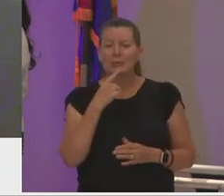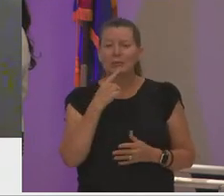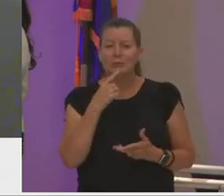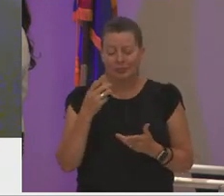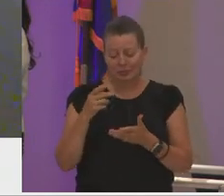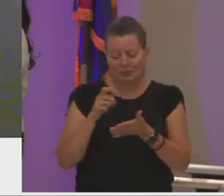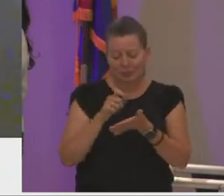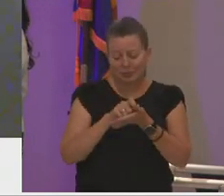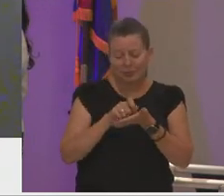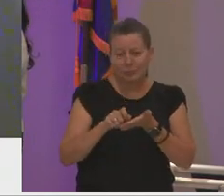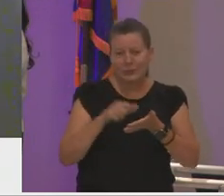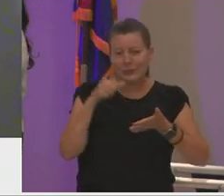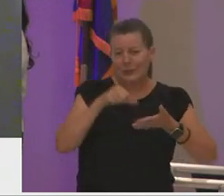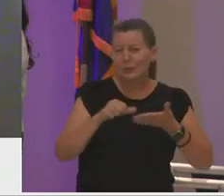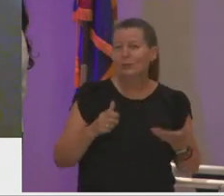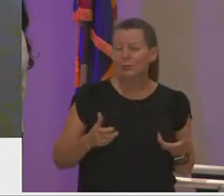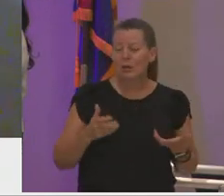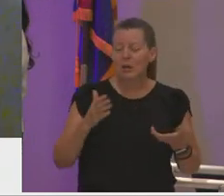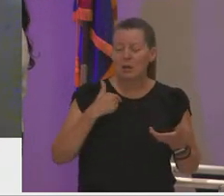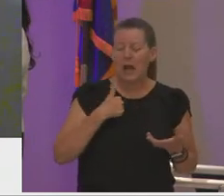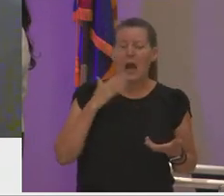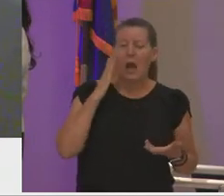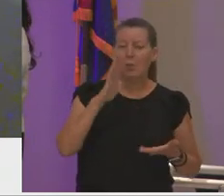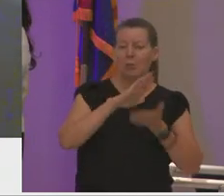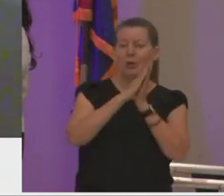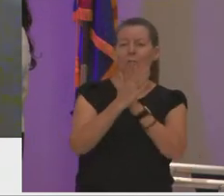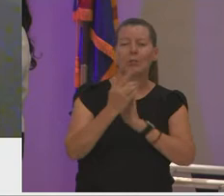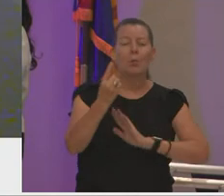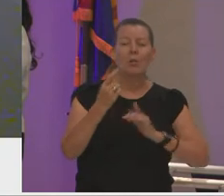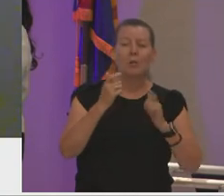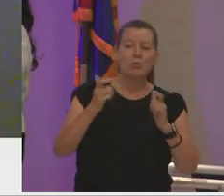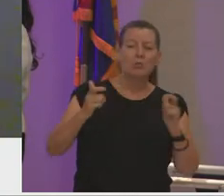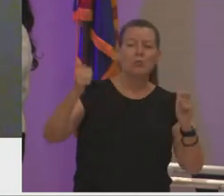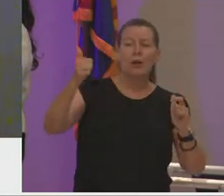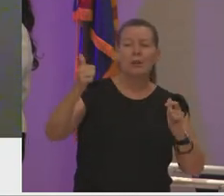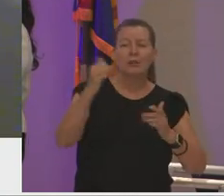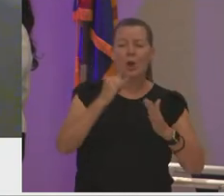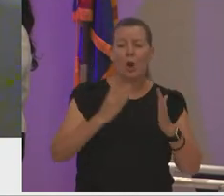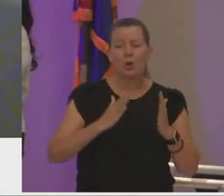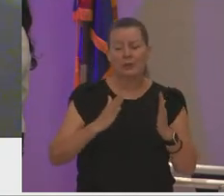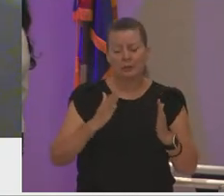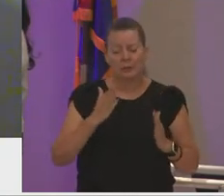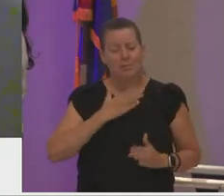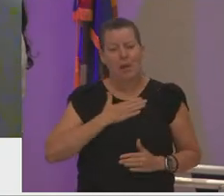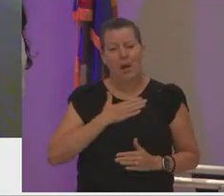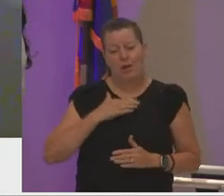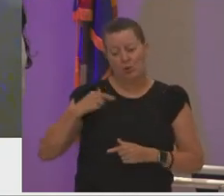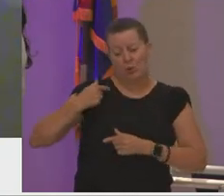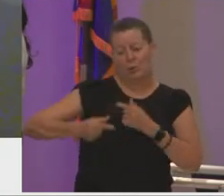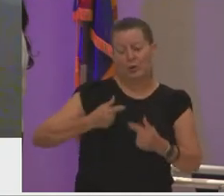said that i was set to become one of the greatest artists of my generation those words stuck with me